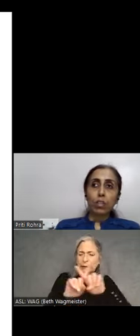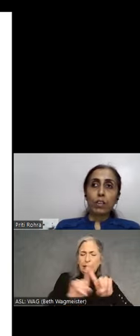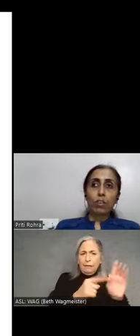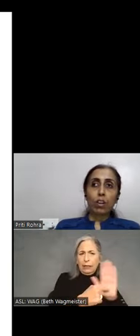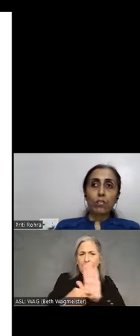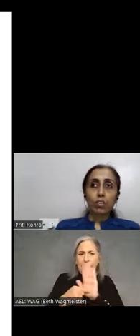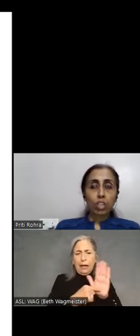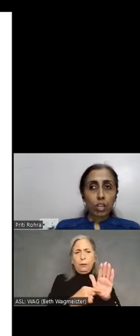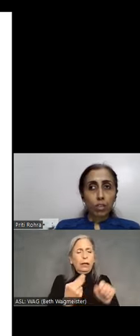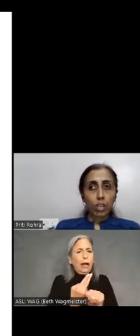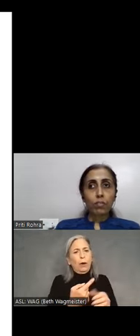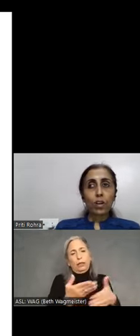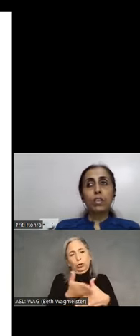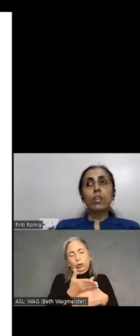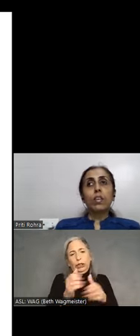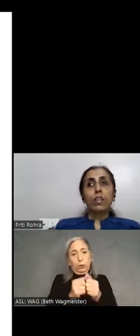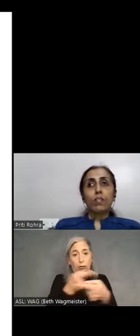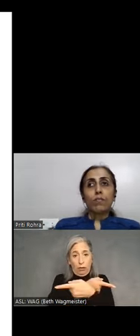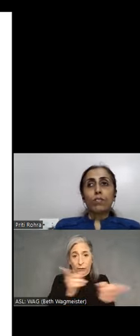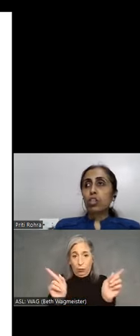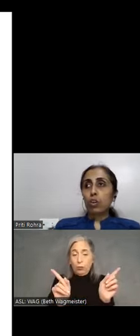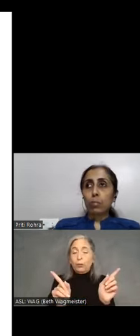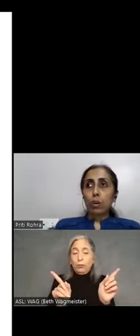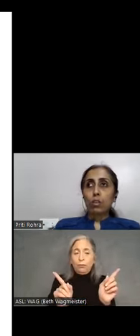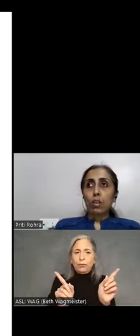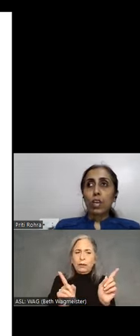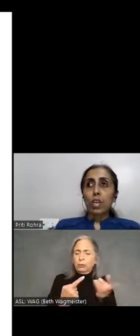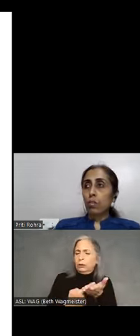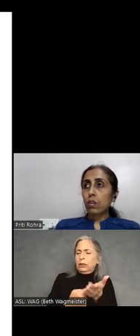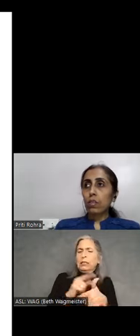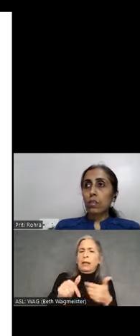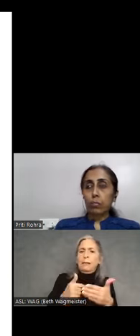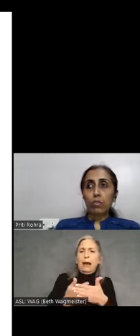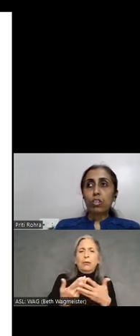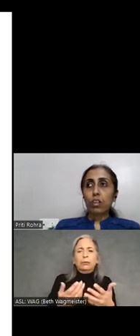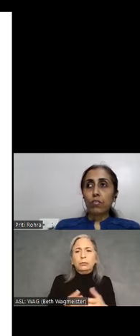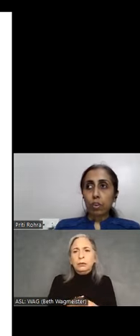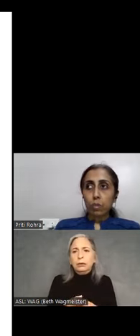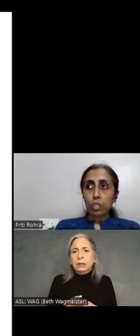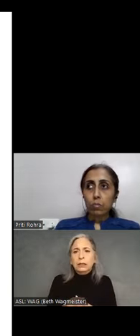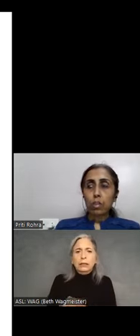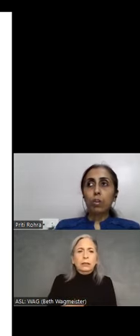that I would love to share with everyone which talks about not only WCAG conformance but going